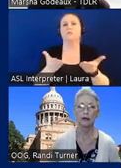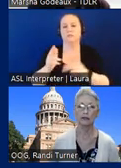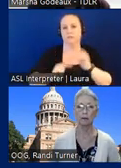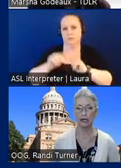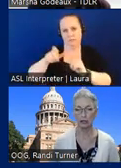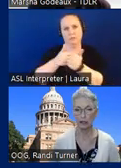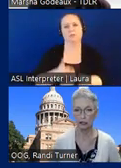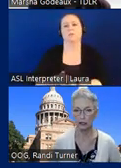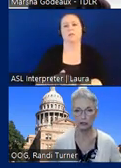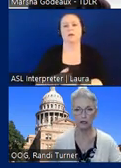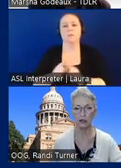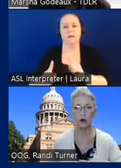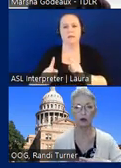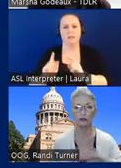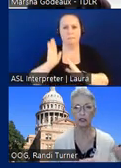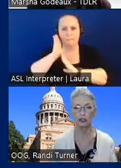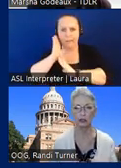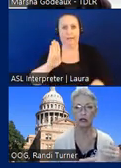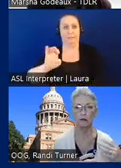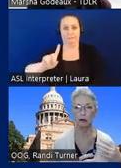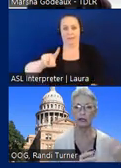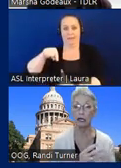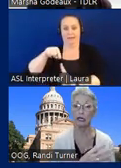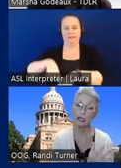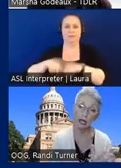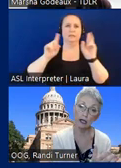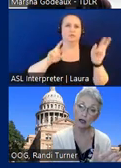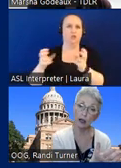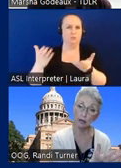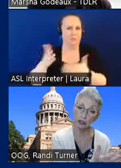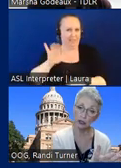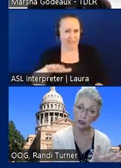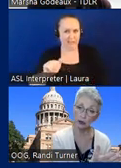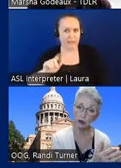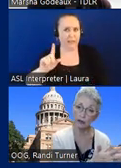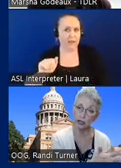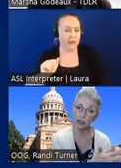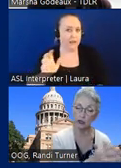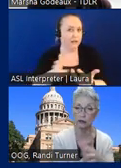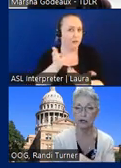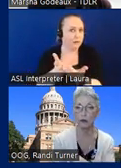but the bed is a whole different issue that might be an ADA accommodation or modification but that